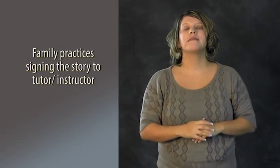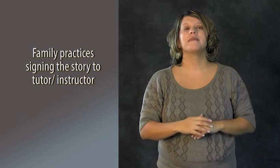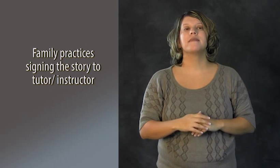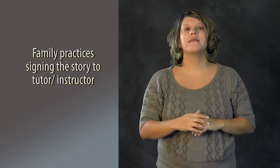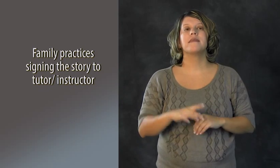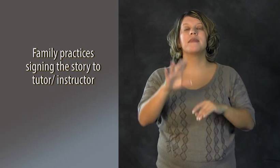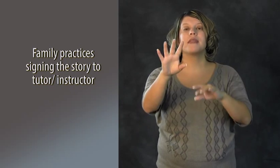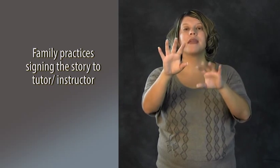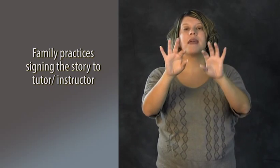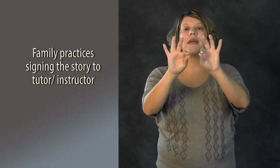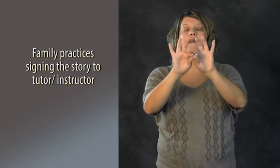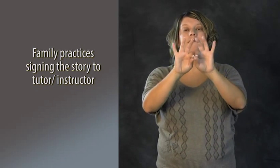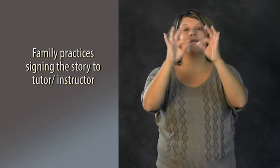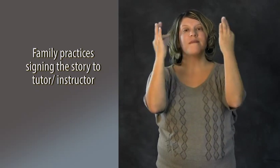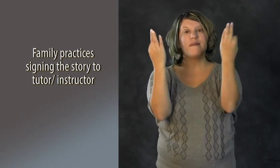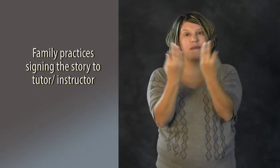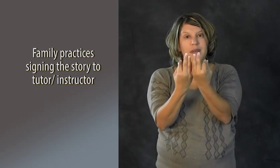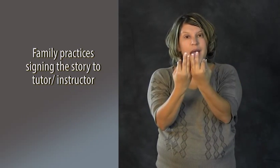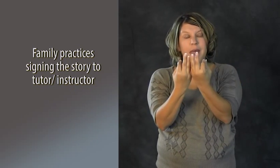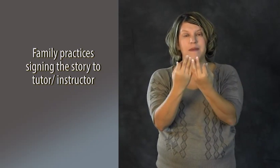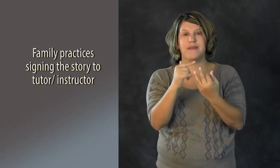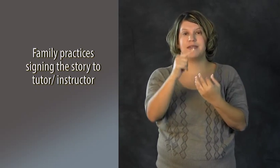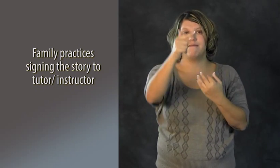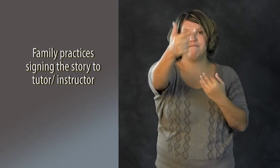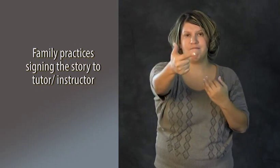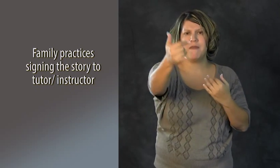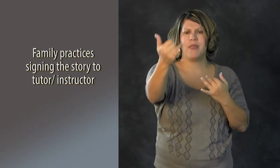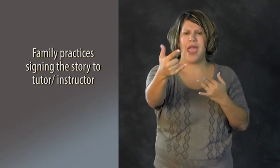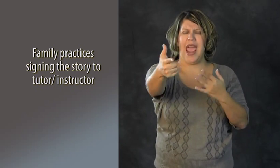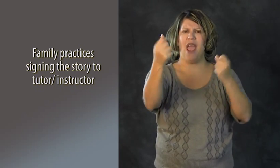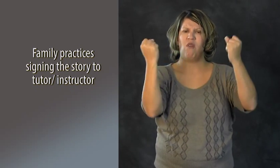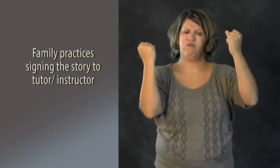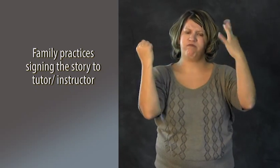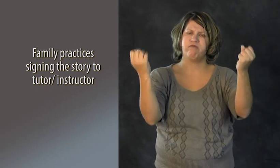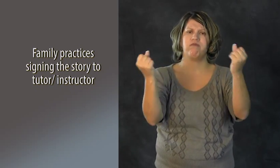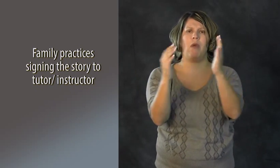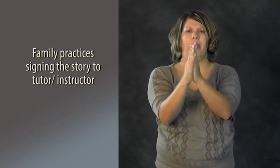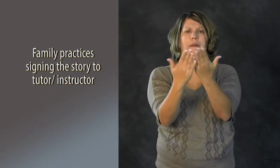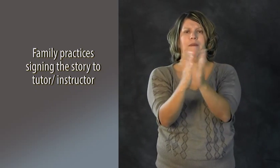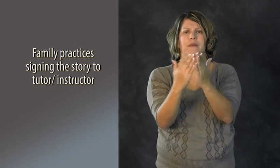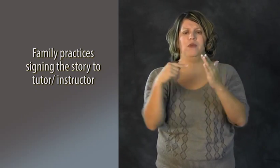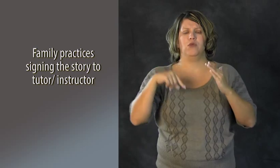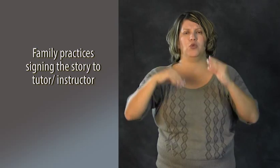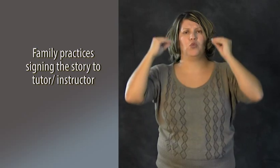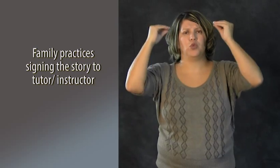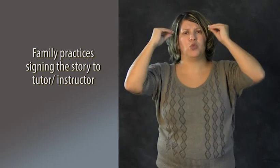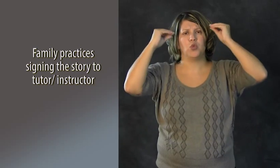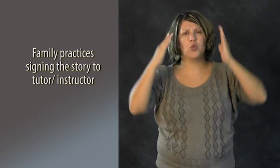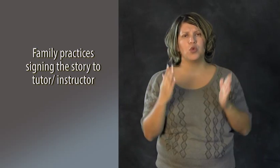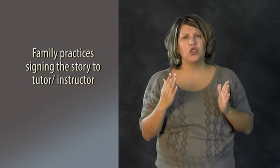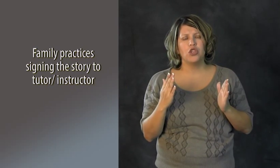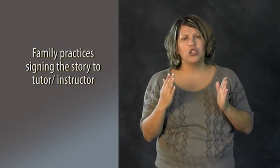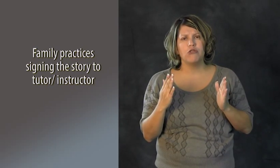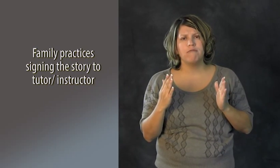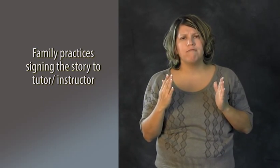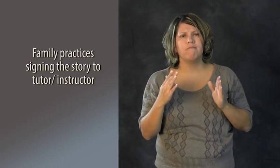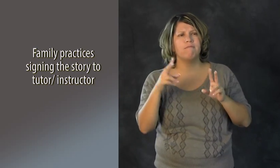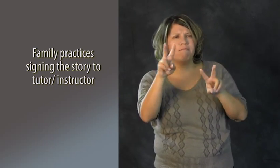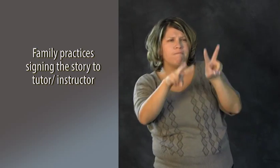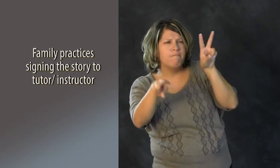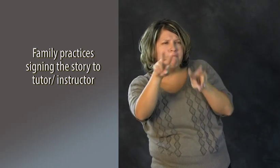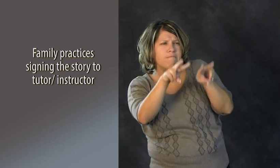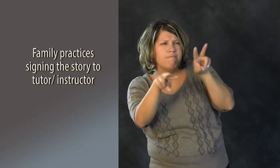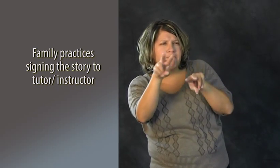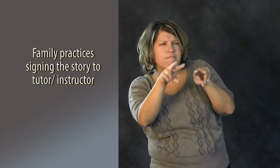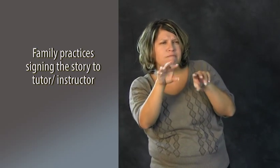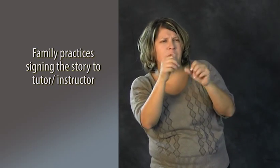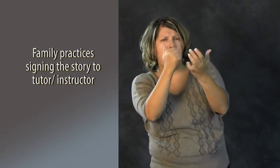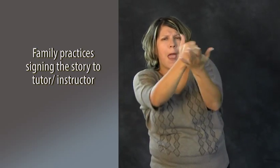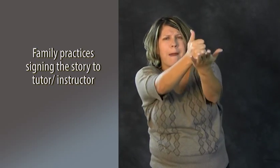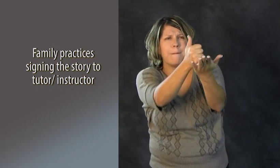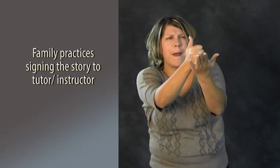Next, the family will actually sign the book to the tutor.